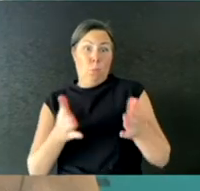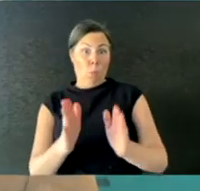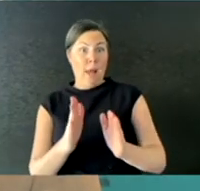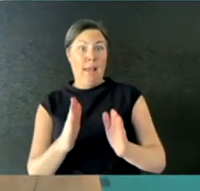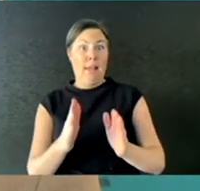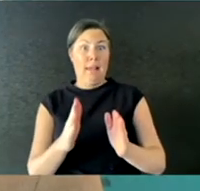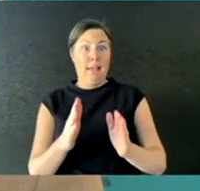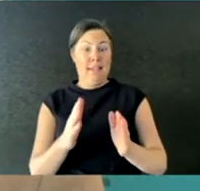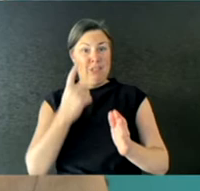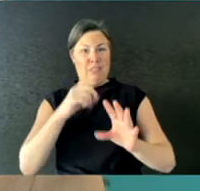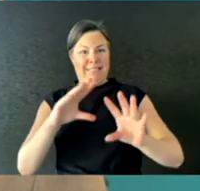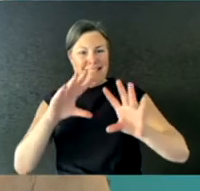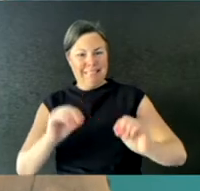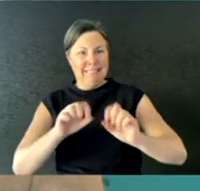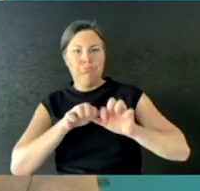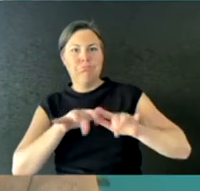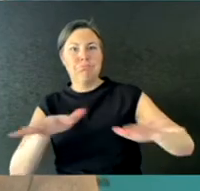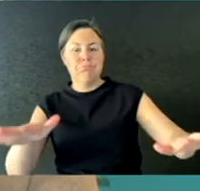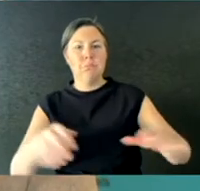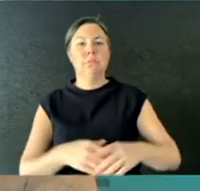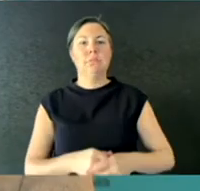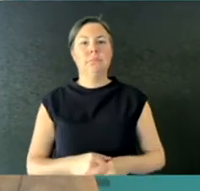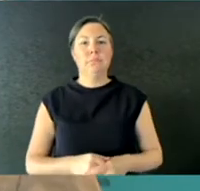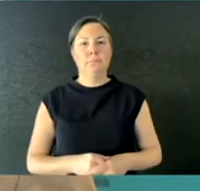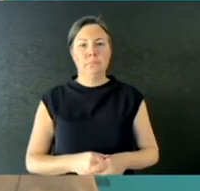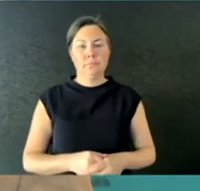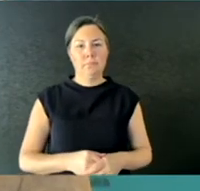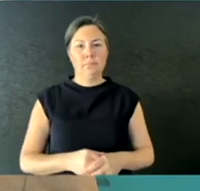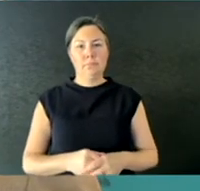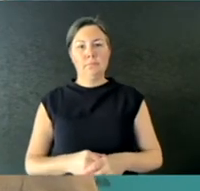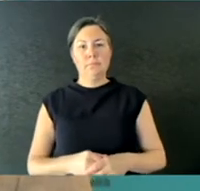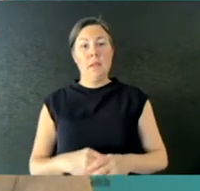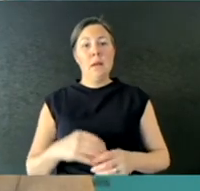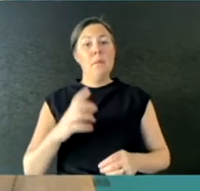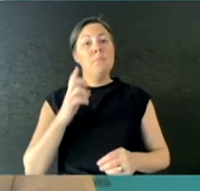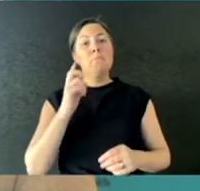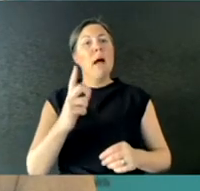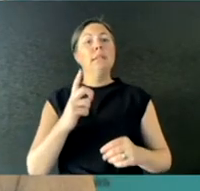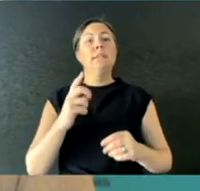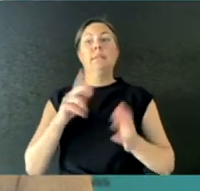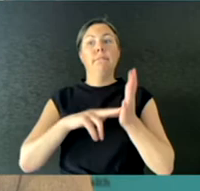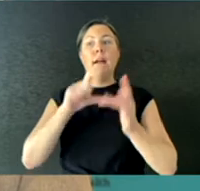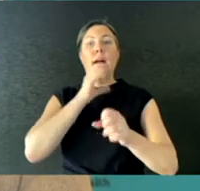But as a public health measure, it was never debated or discussed within the AHPCC itself.